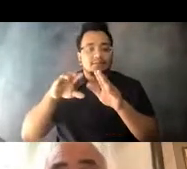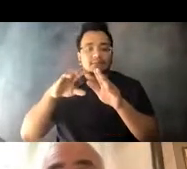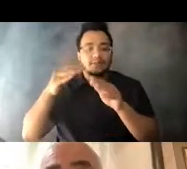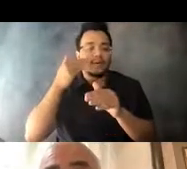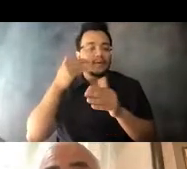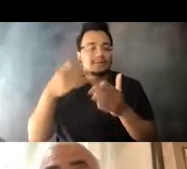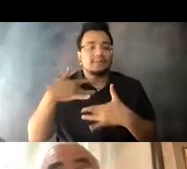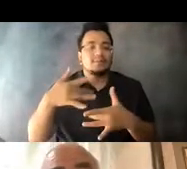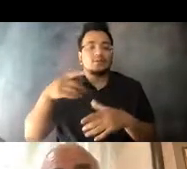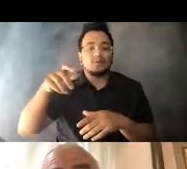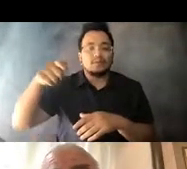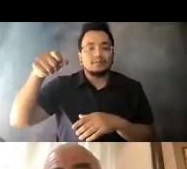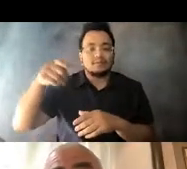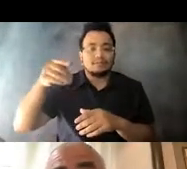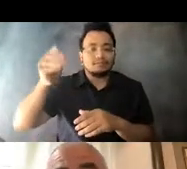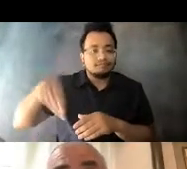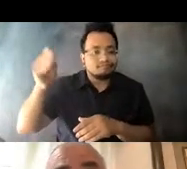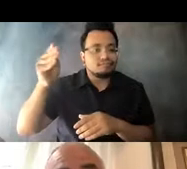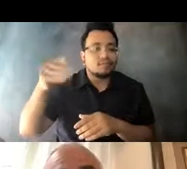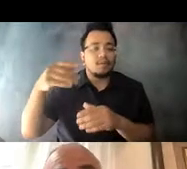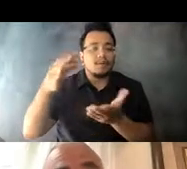the interaction between passengers and operators.